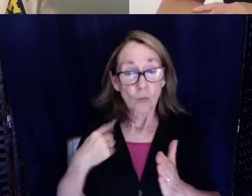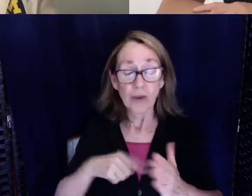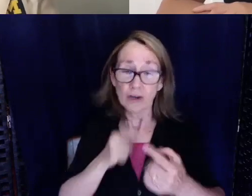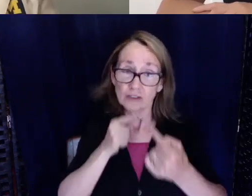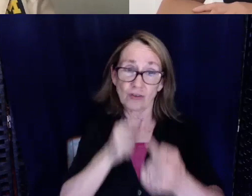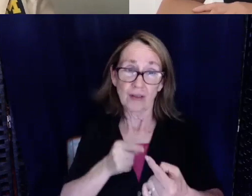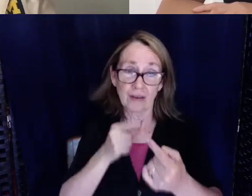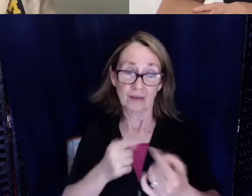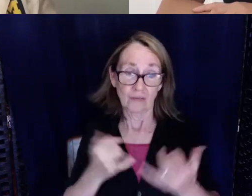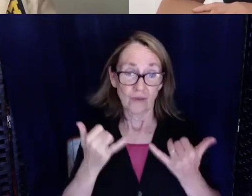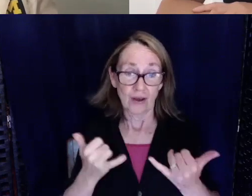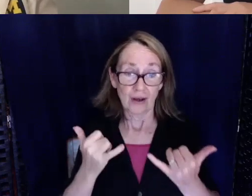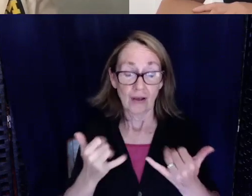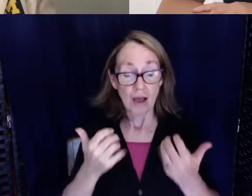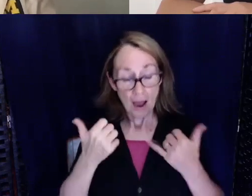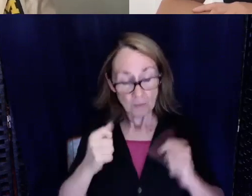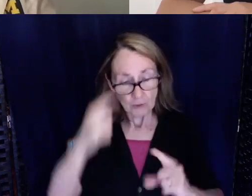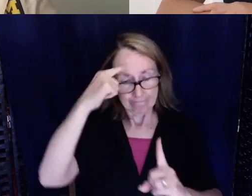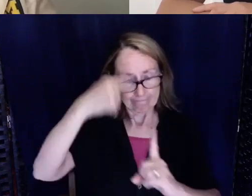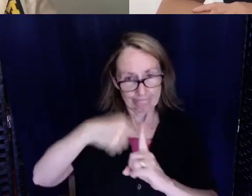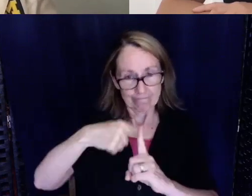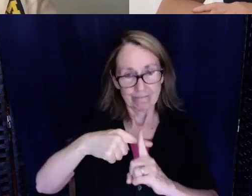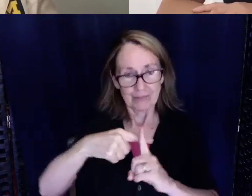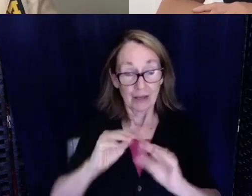I'm trying to stay positive because obviously I want